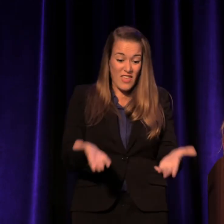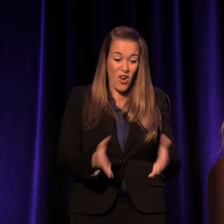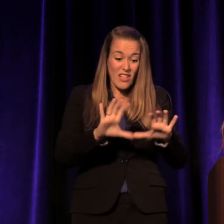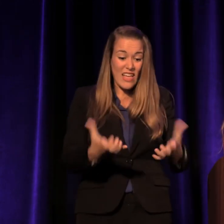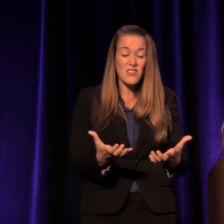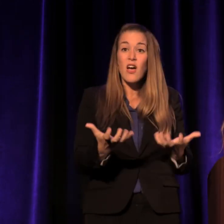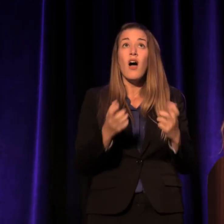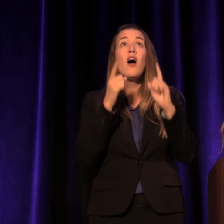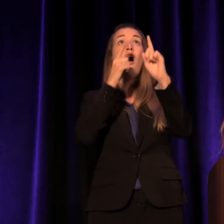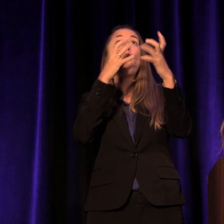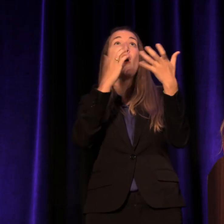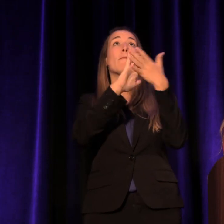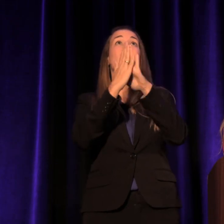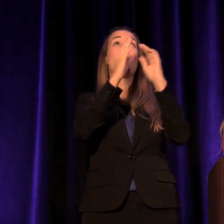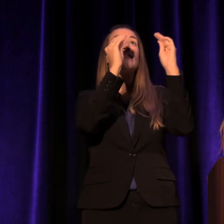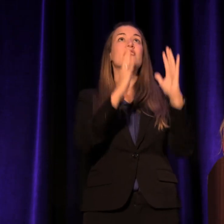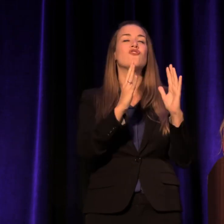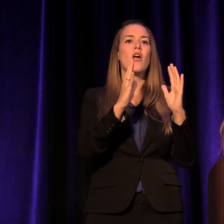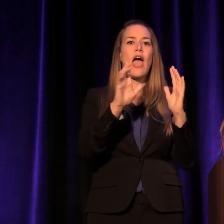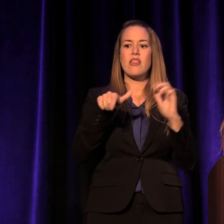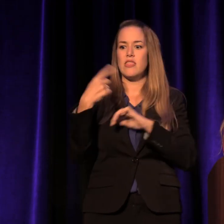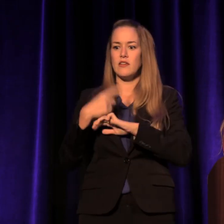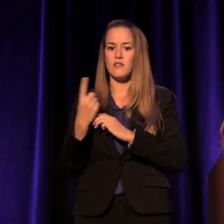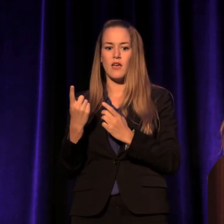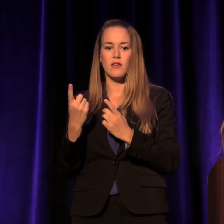her daughter passed off every day to a different friend.